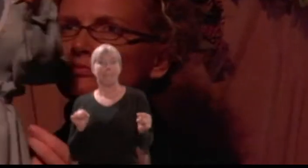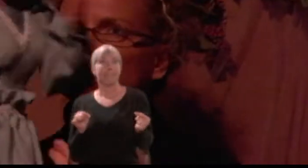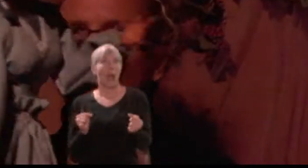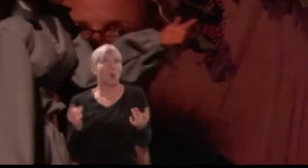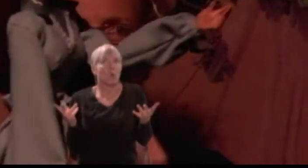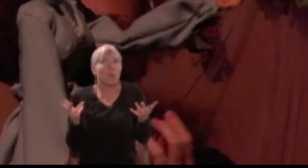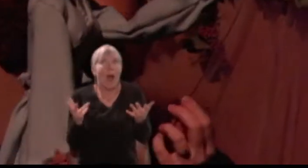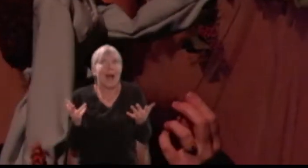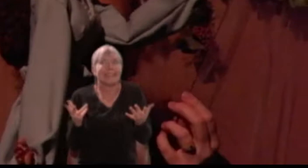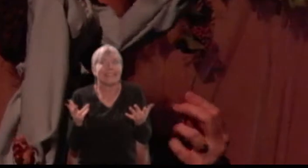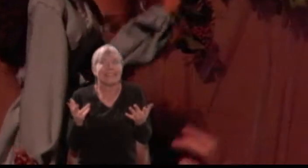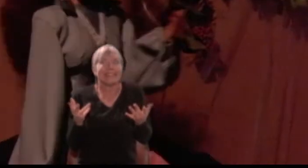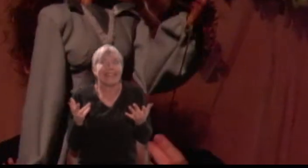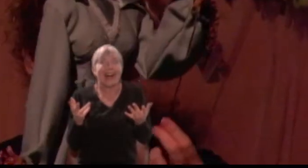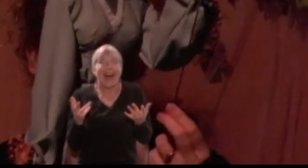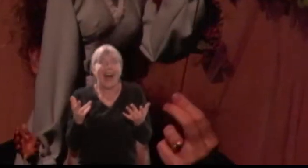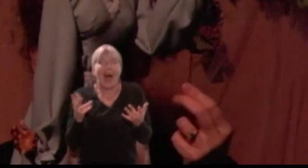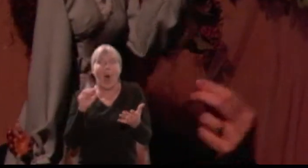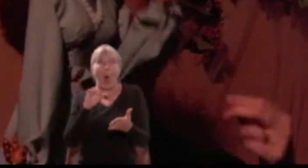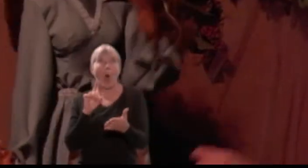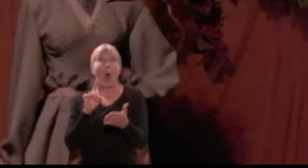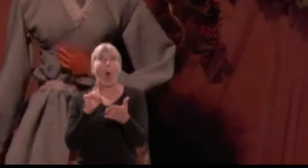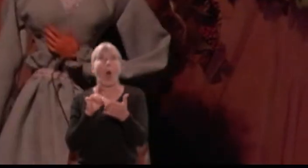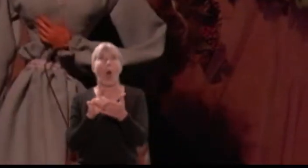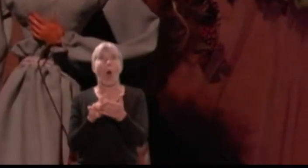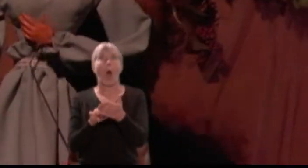to have his sight thither and back again.